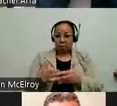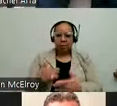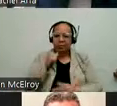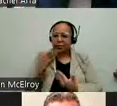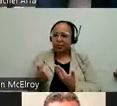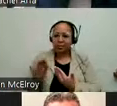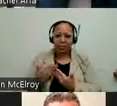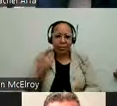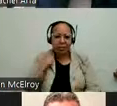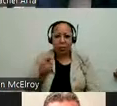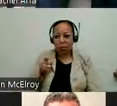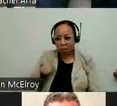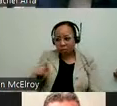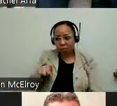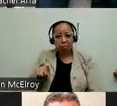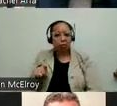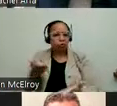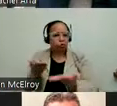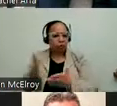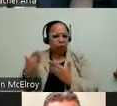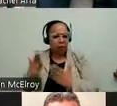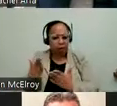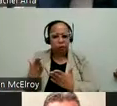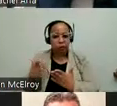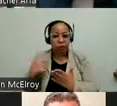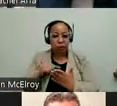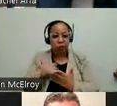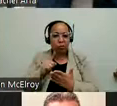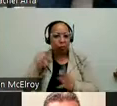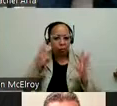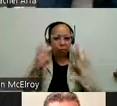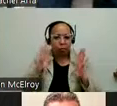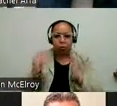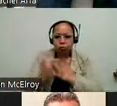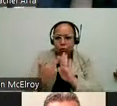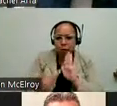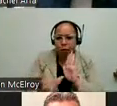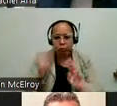service providers. As we develop new standards and expectations and